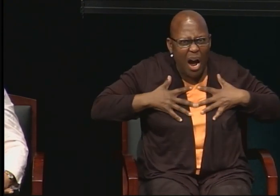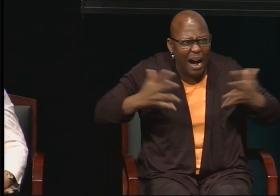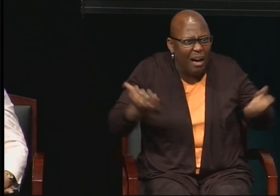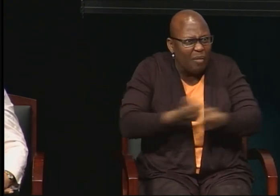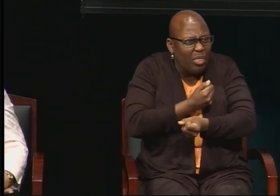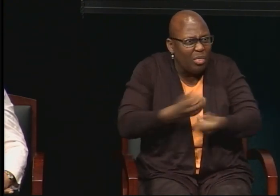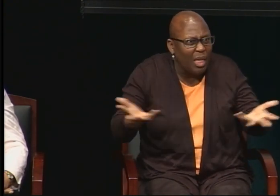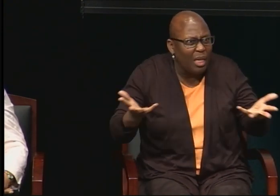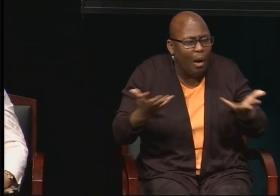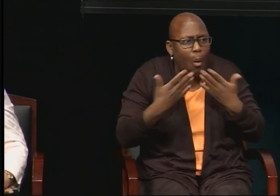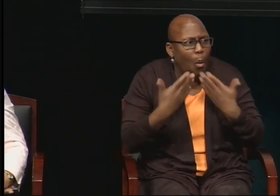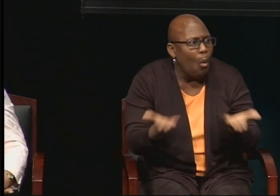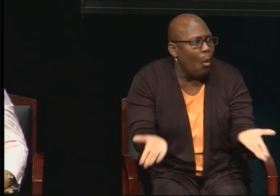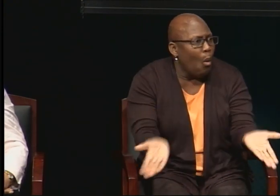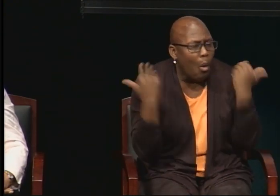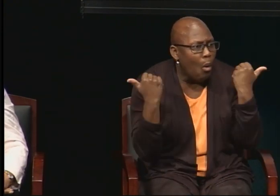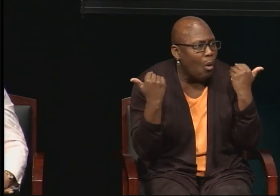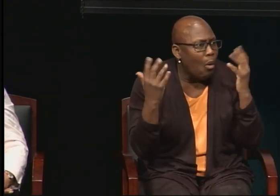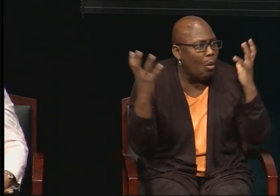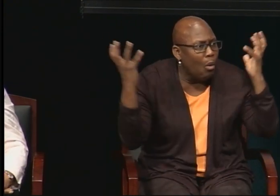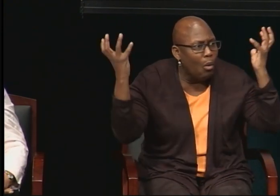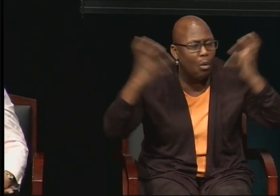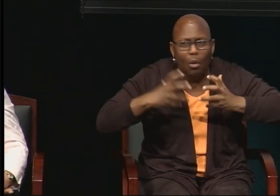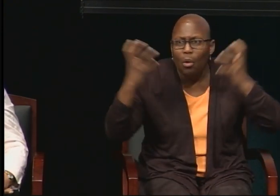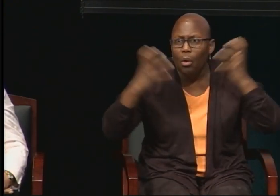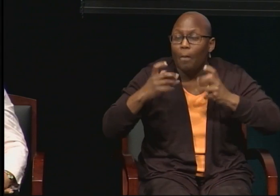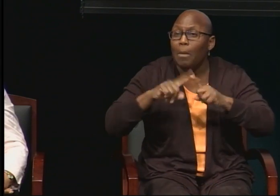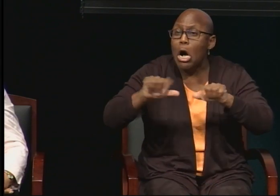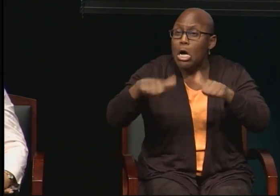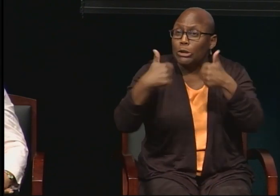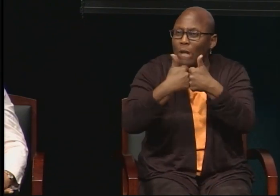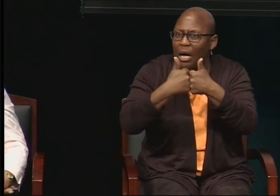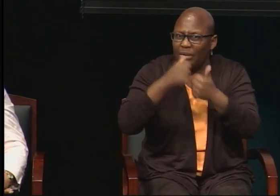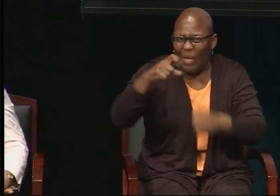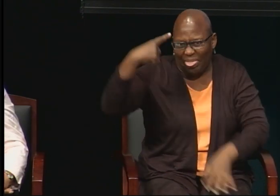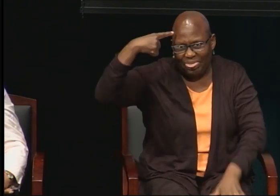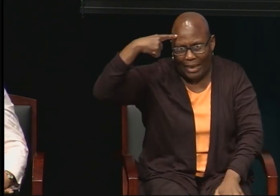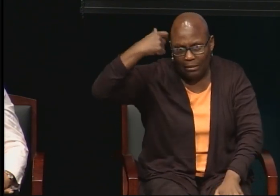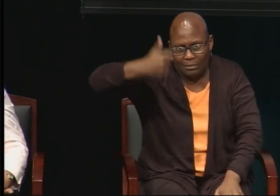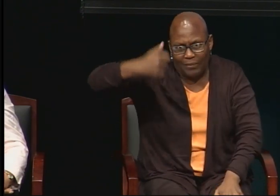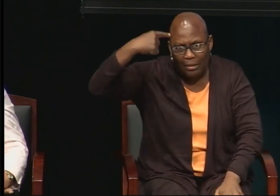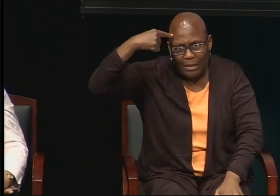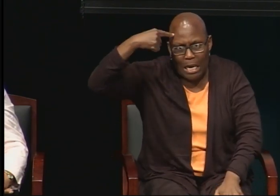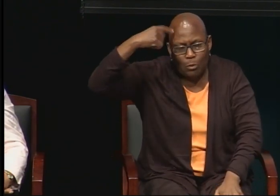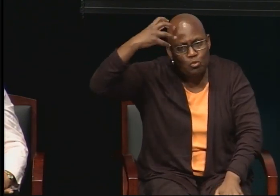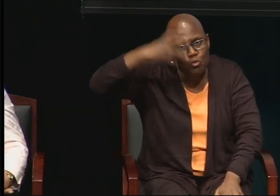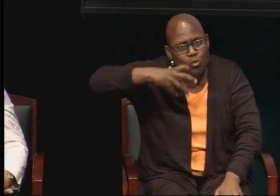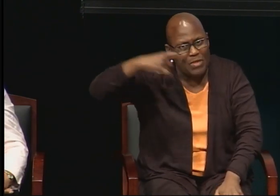And this is from my own brain and my own thinking that I was able to produce this. So that's the challenge.